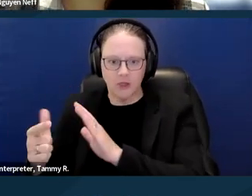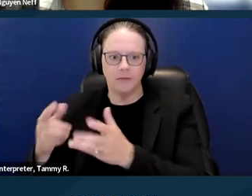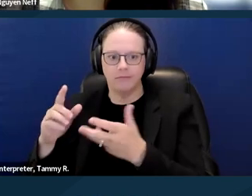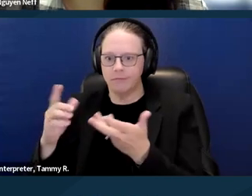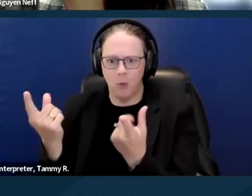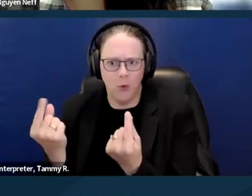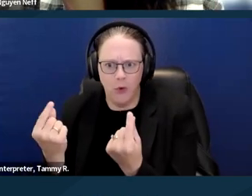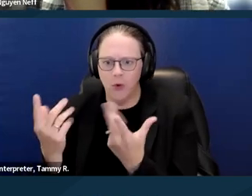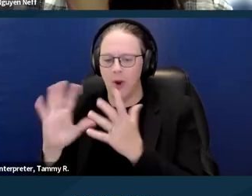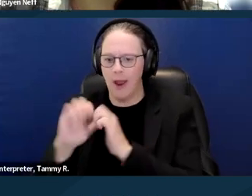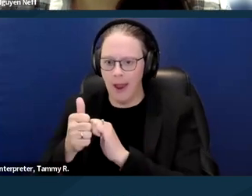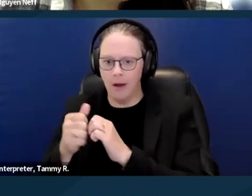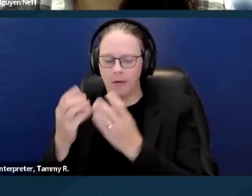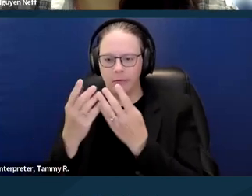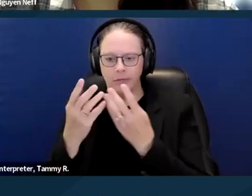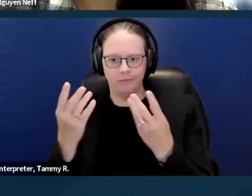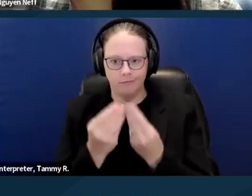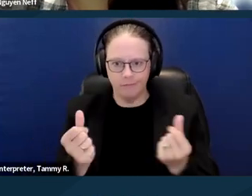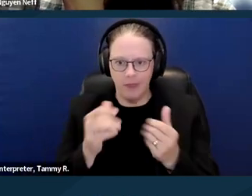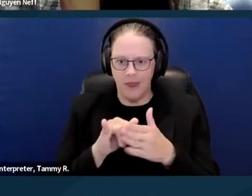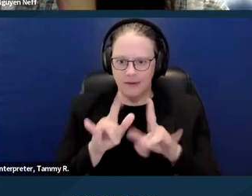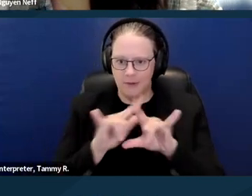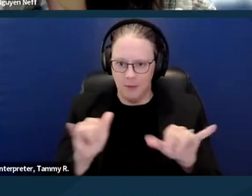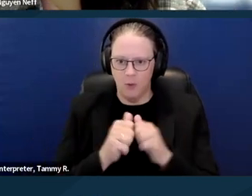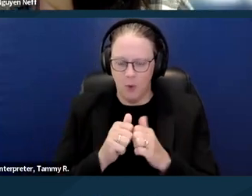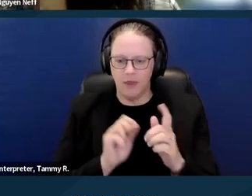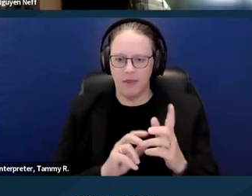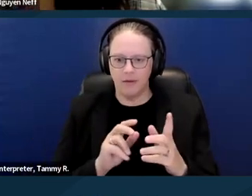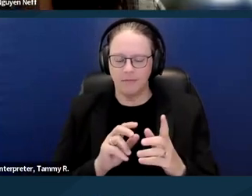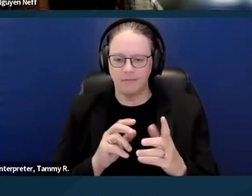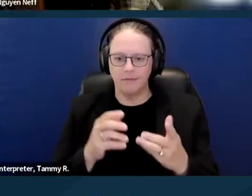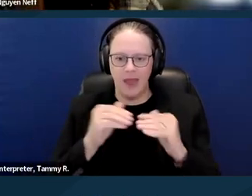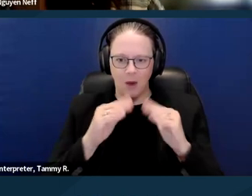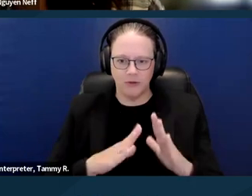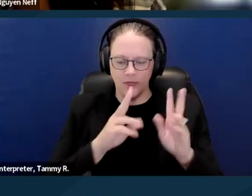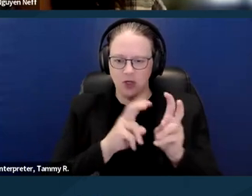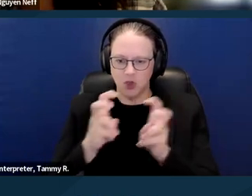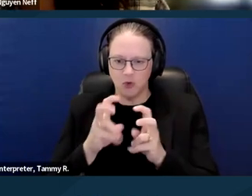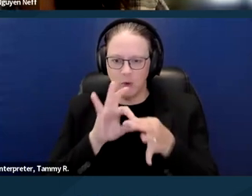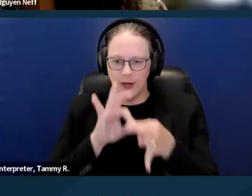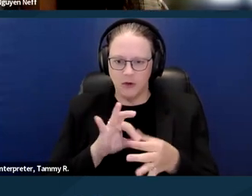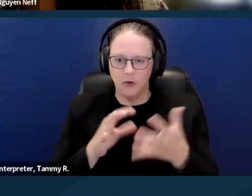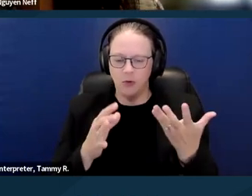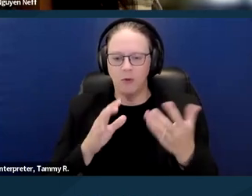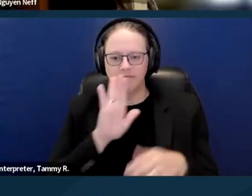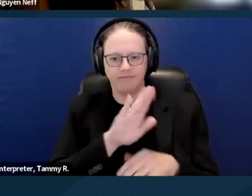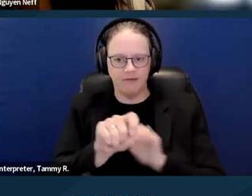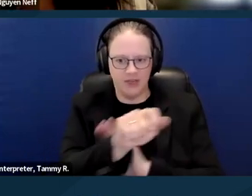I'm also gonna try to reserve some times for questions. There's a lot of information to get through, so I'll share my email at the end.